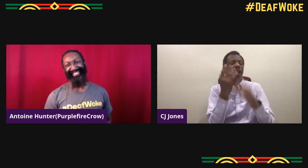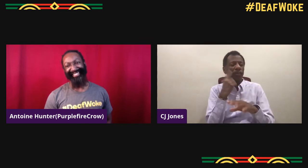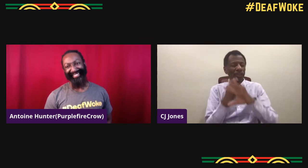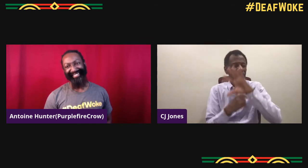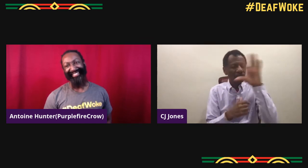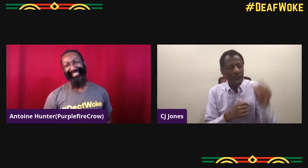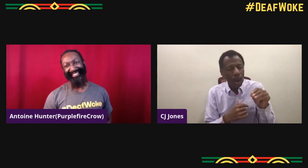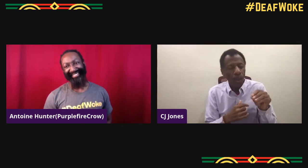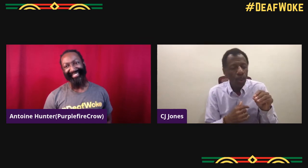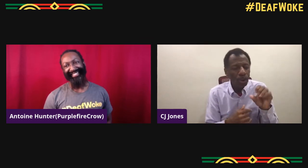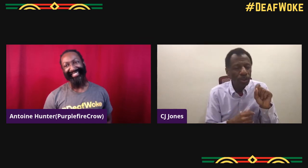House.